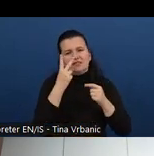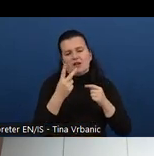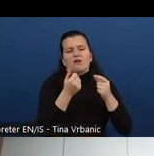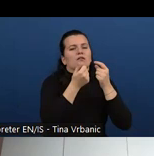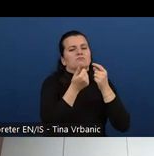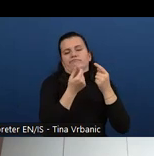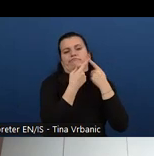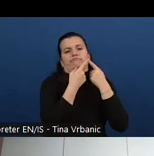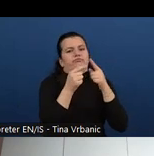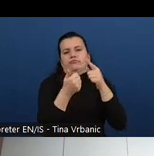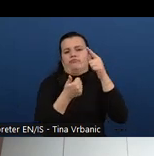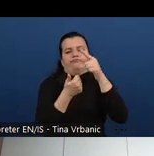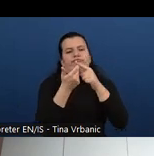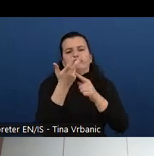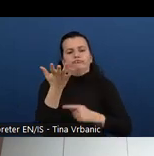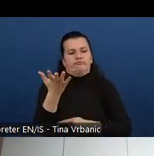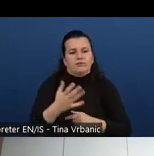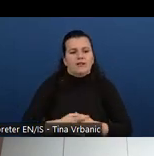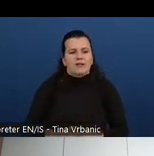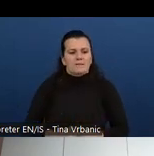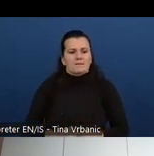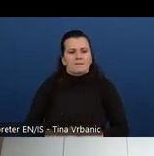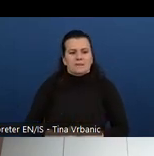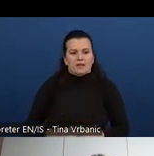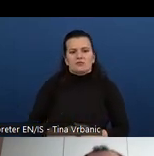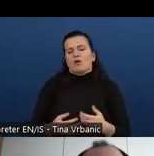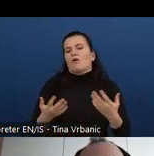So the idea that People with Disabilities need to be included and that there needs to